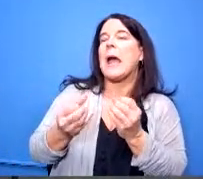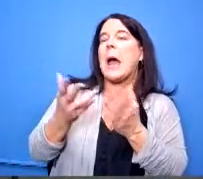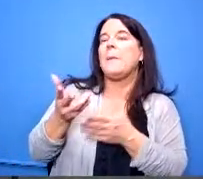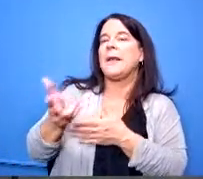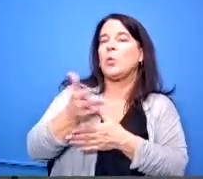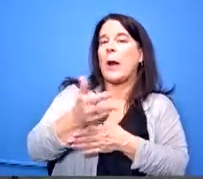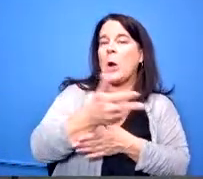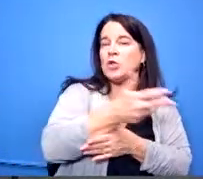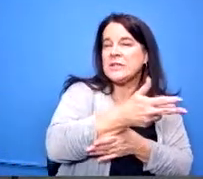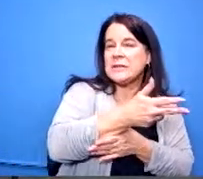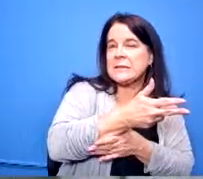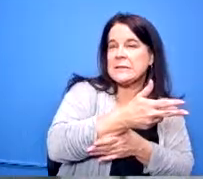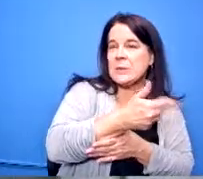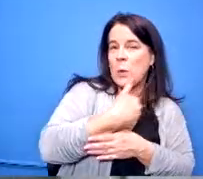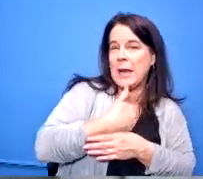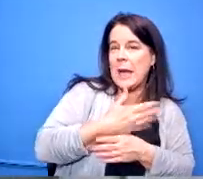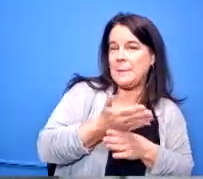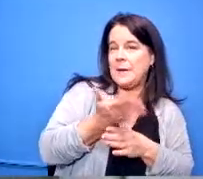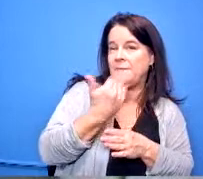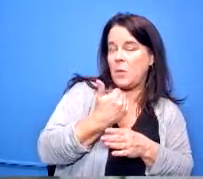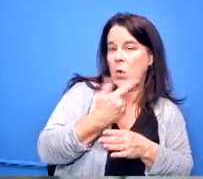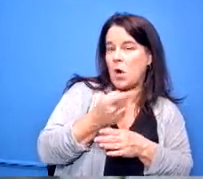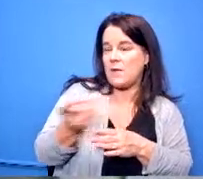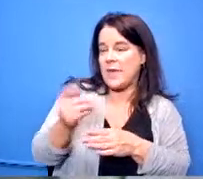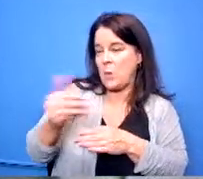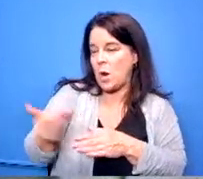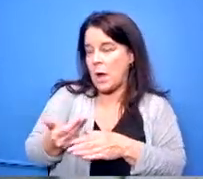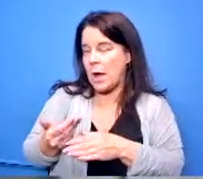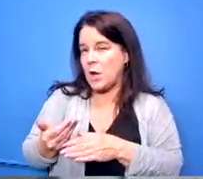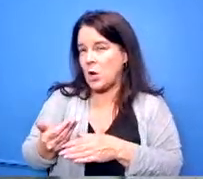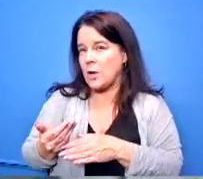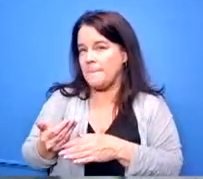how many routes we had before they intervened because that's what they did like we may have been